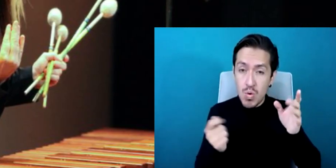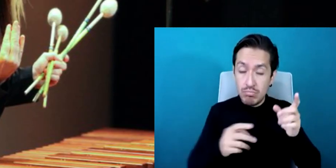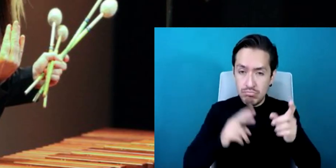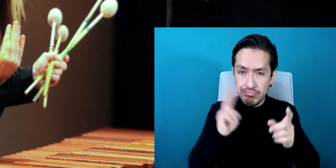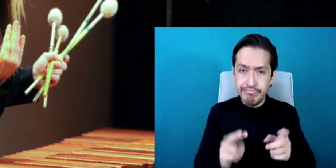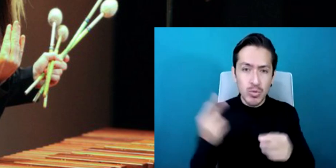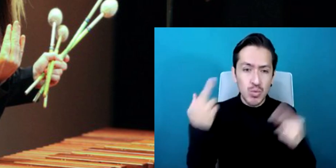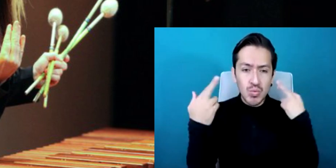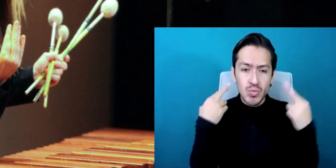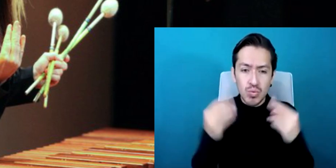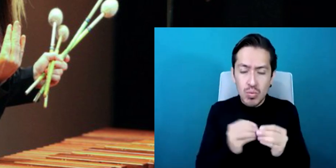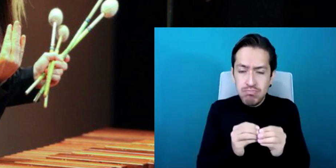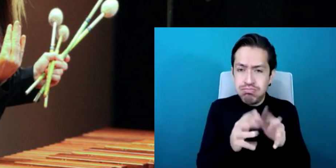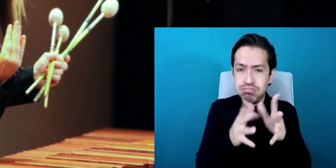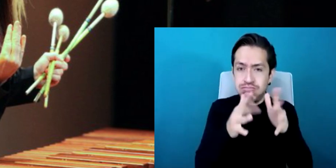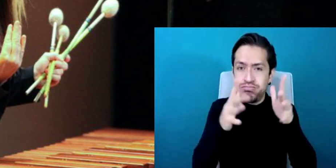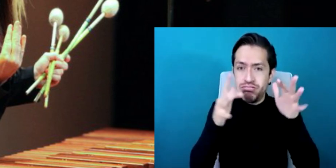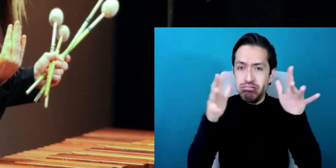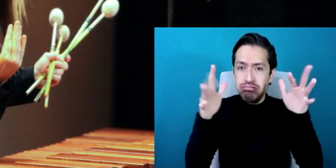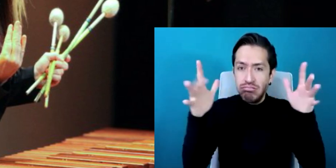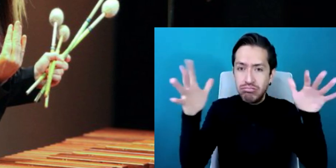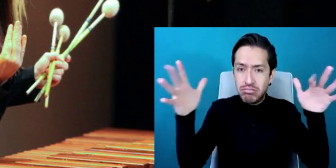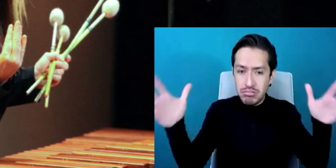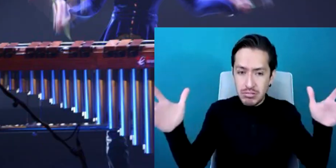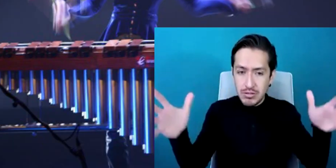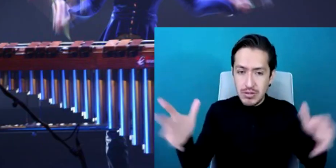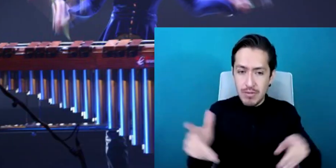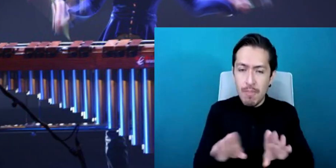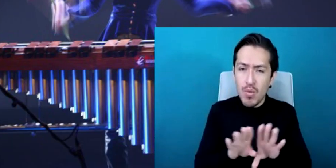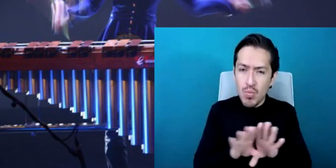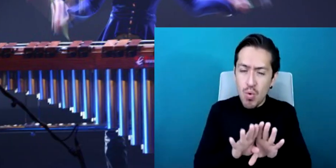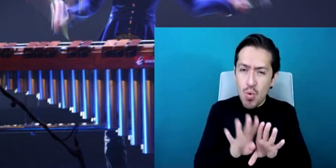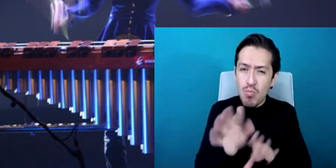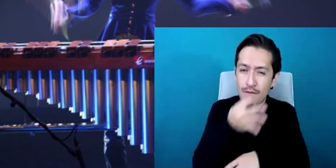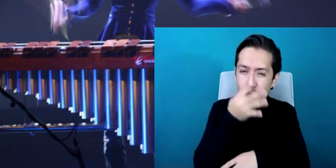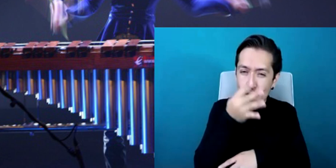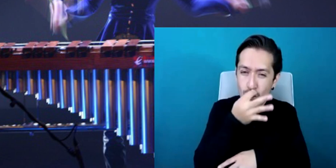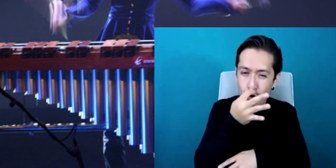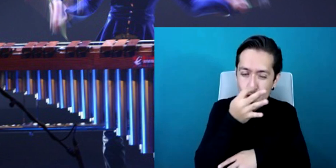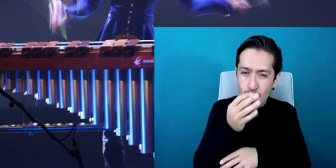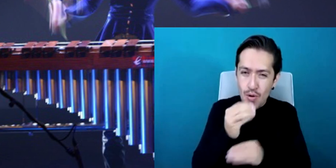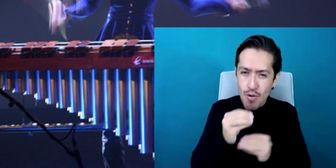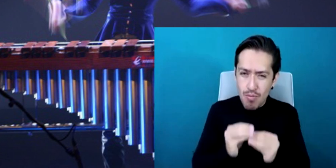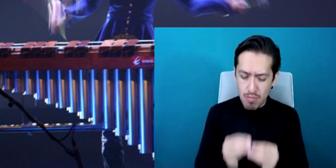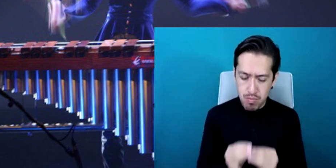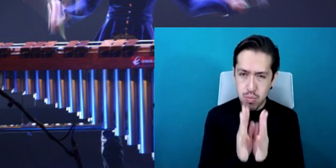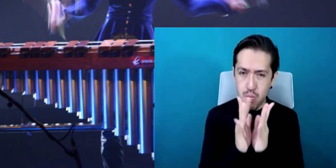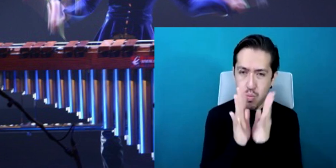dynamics will go horizontally and vertically you know it goes completely it fills the whole room,